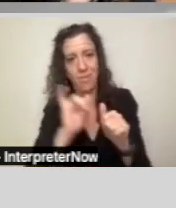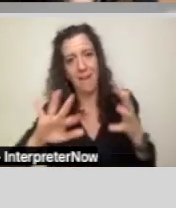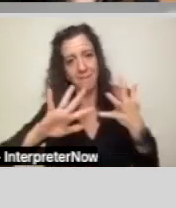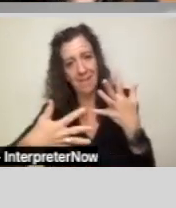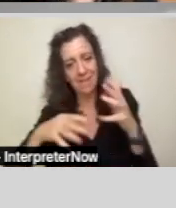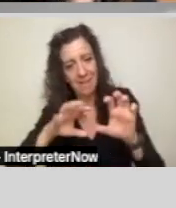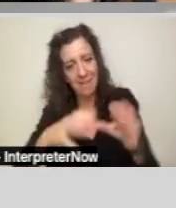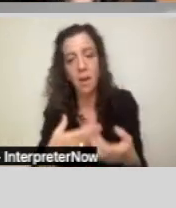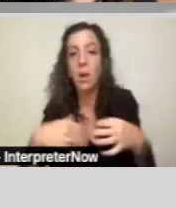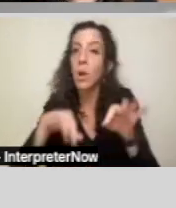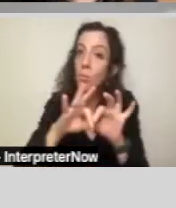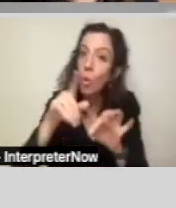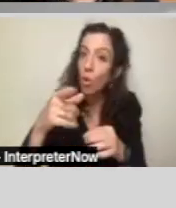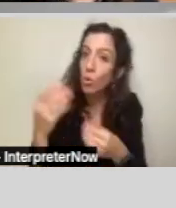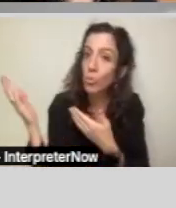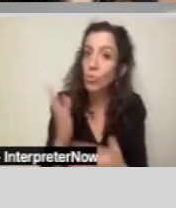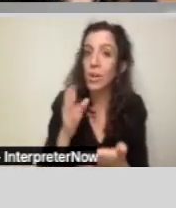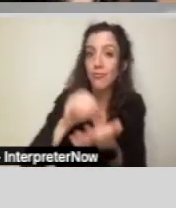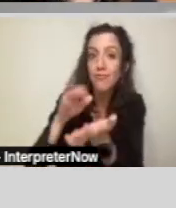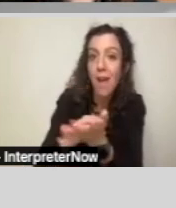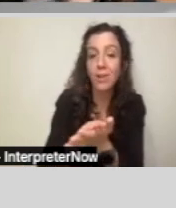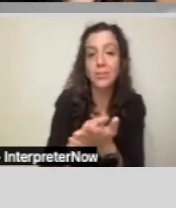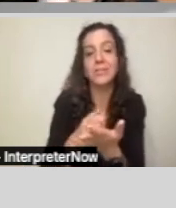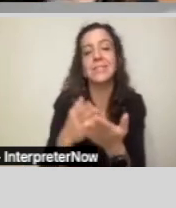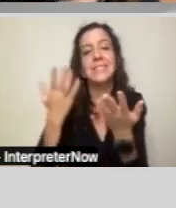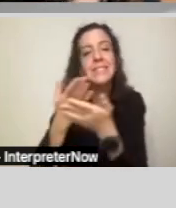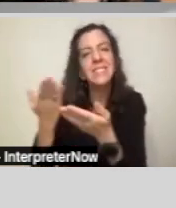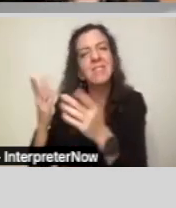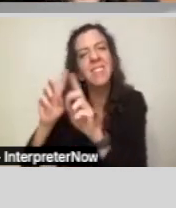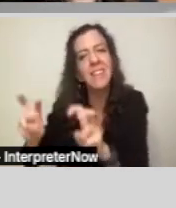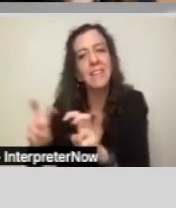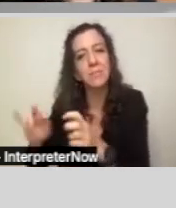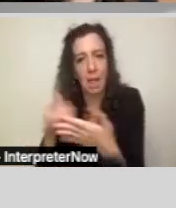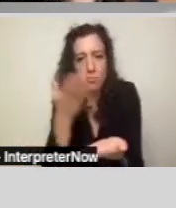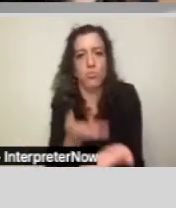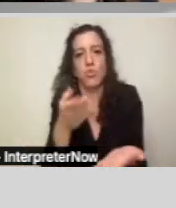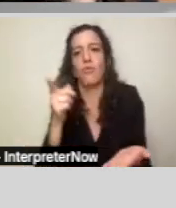records and assessment that show these limitations in these two parts: The cognitive level and